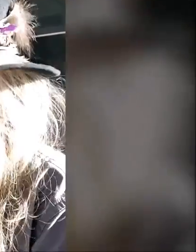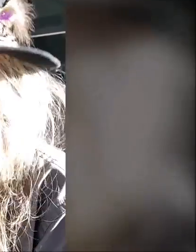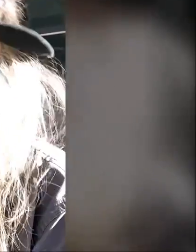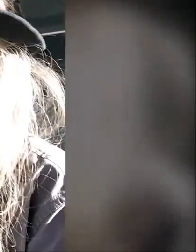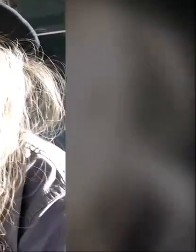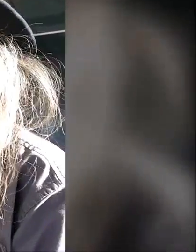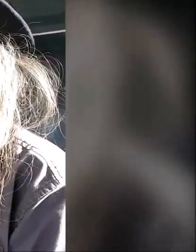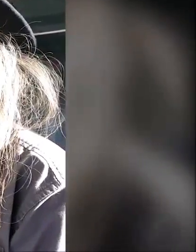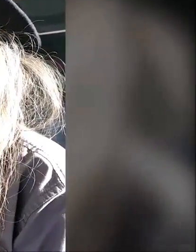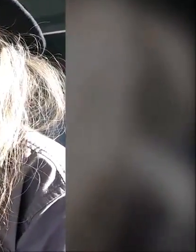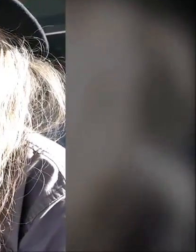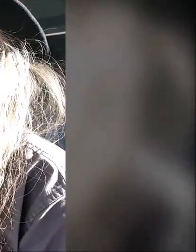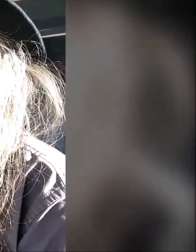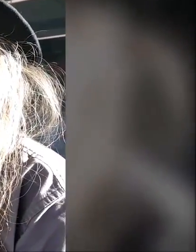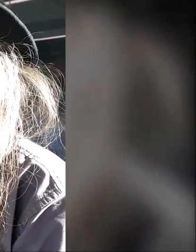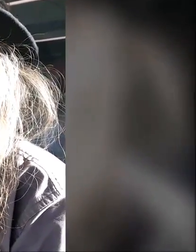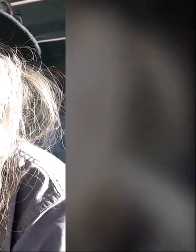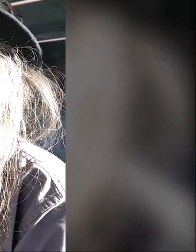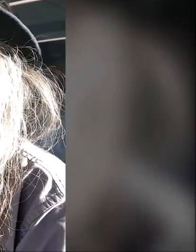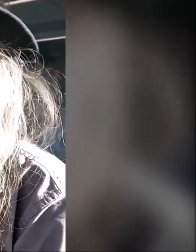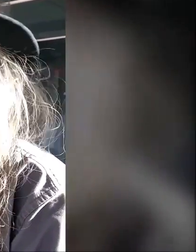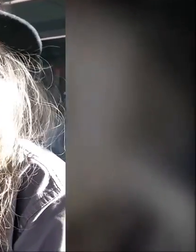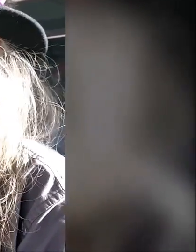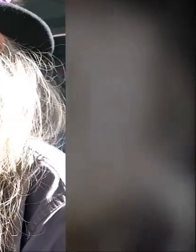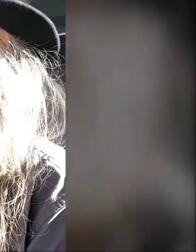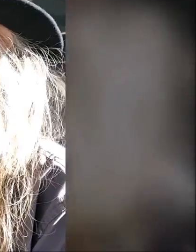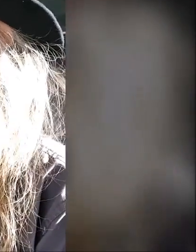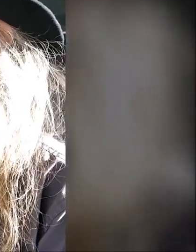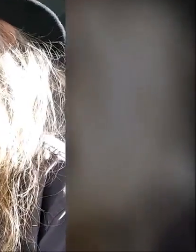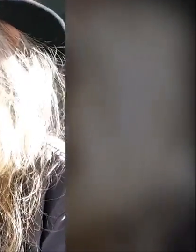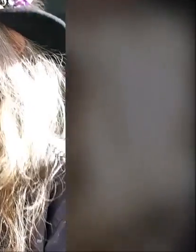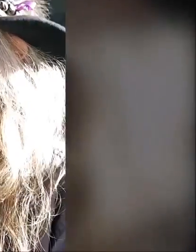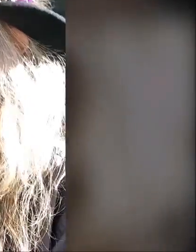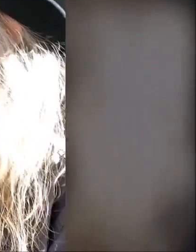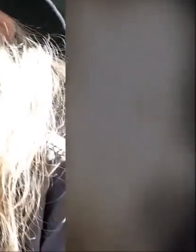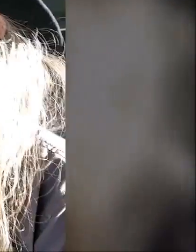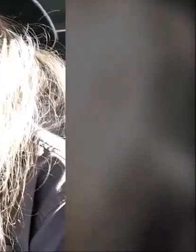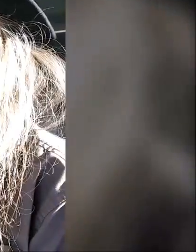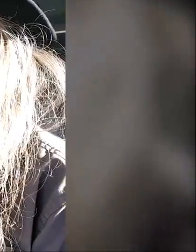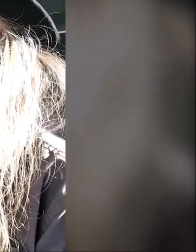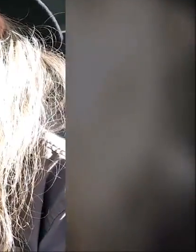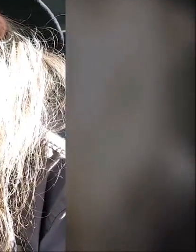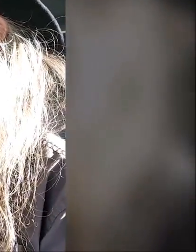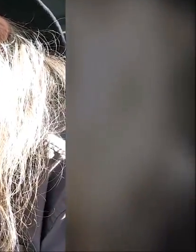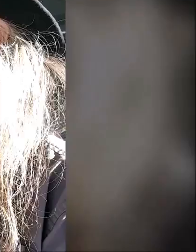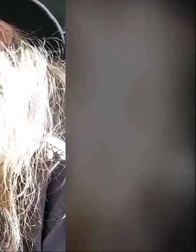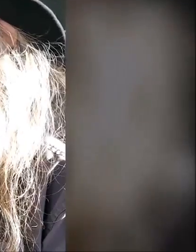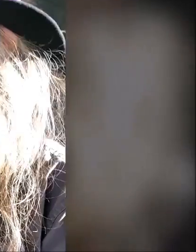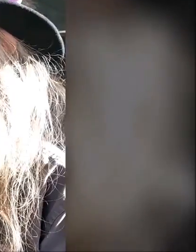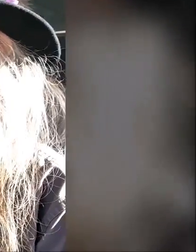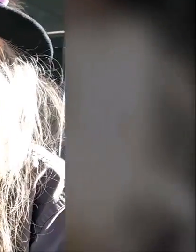and lineal background, ancestors, future generations.